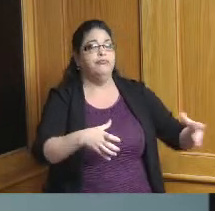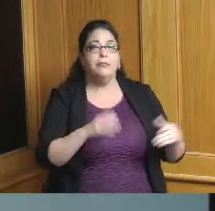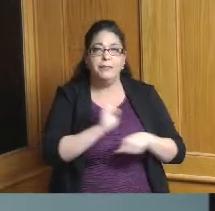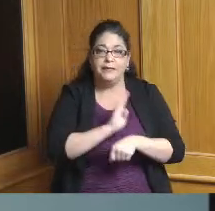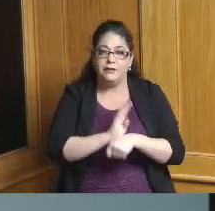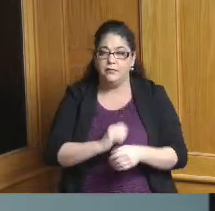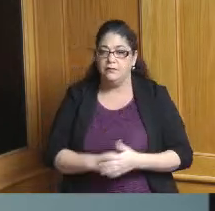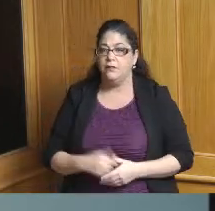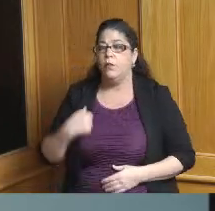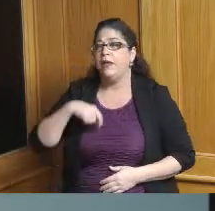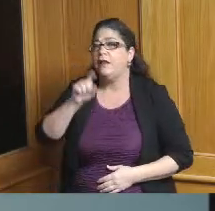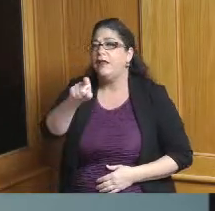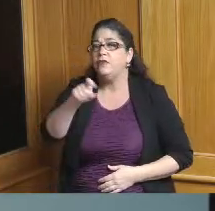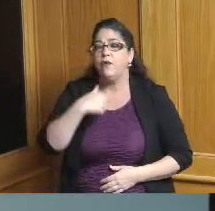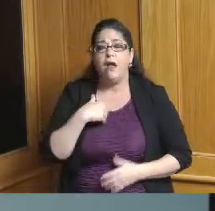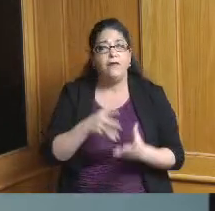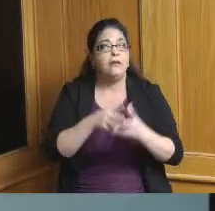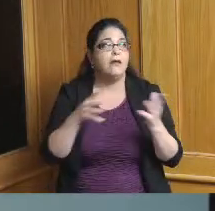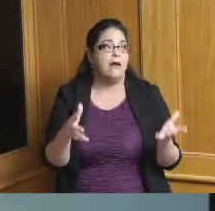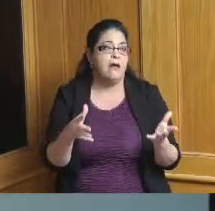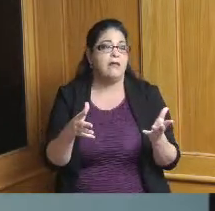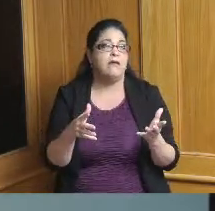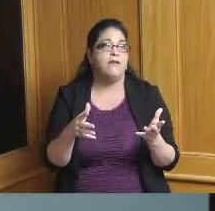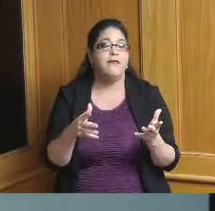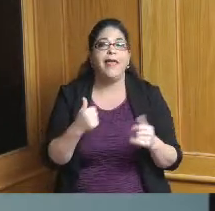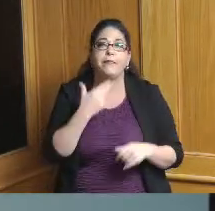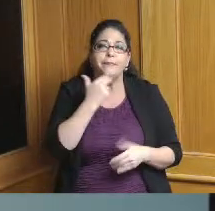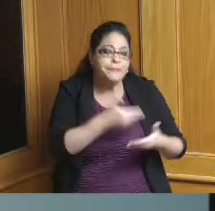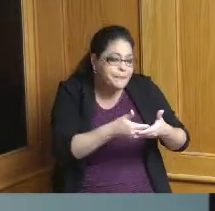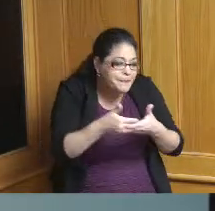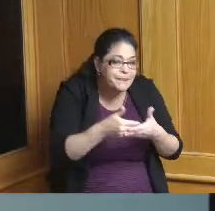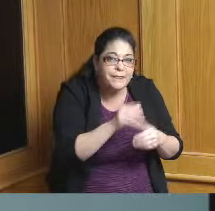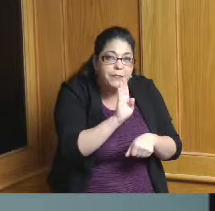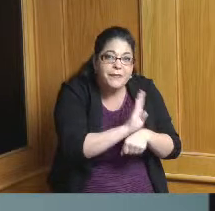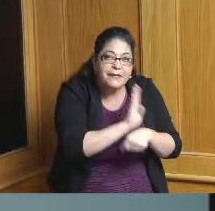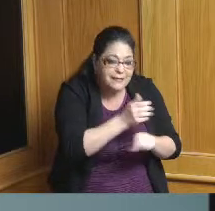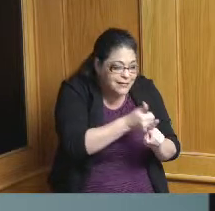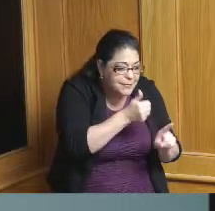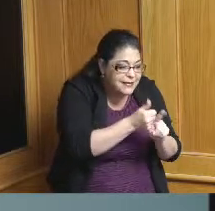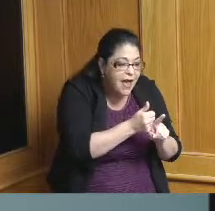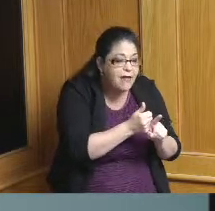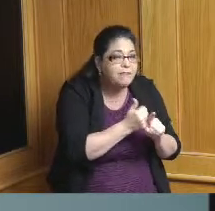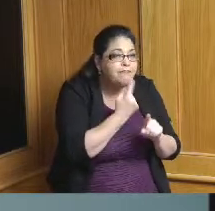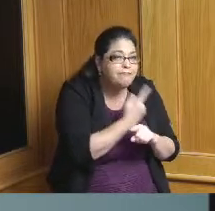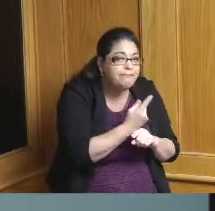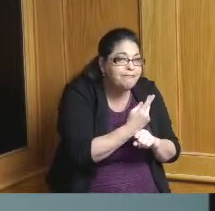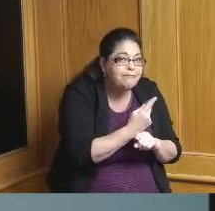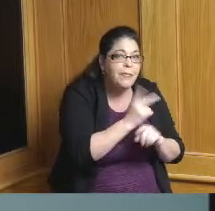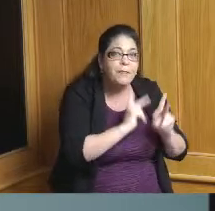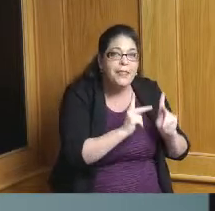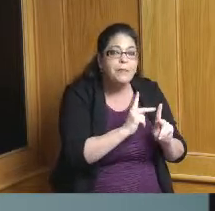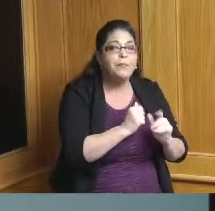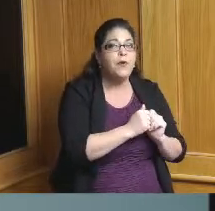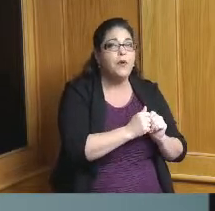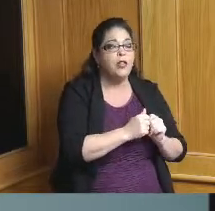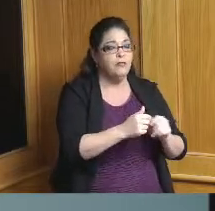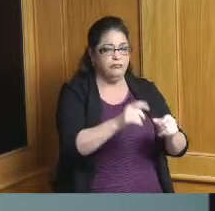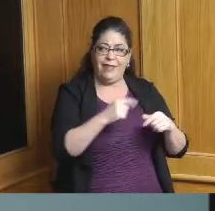a lot of incubator and startup capacity in the region it's just about focusing and properly